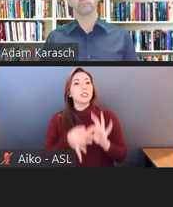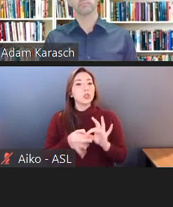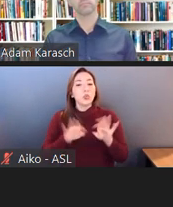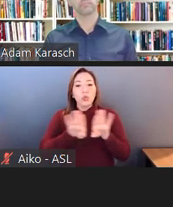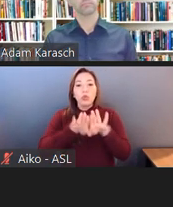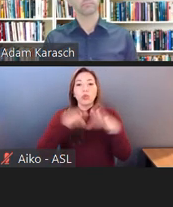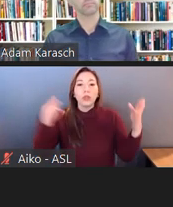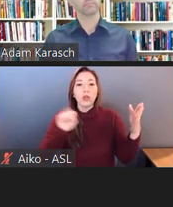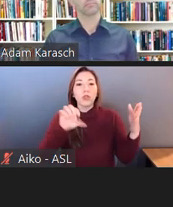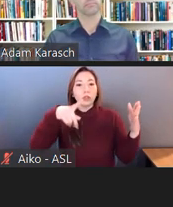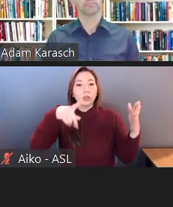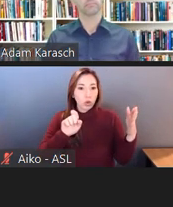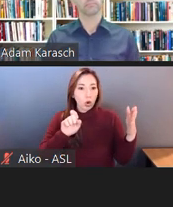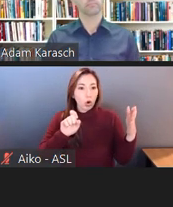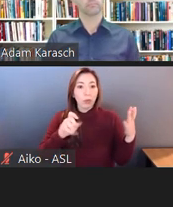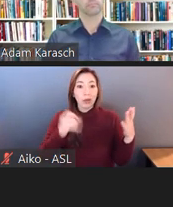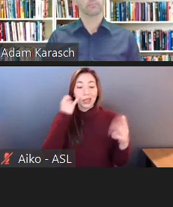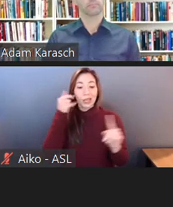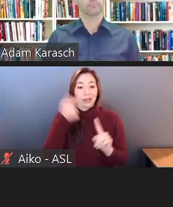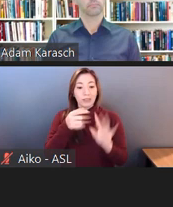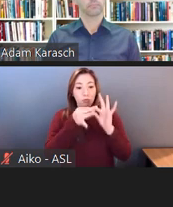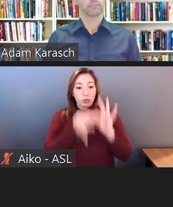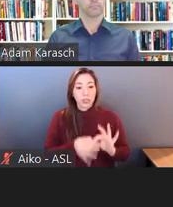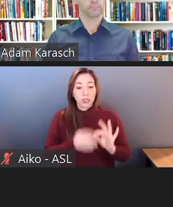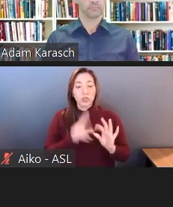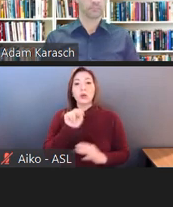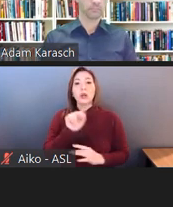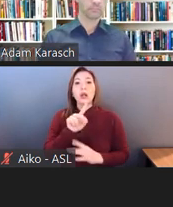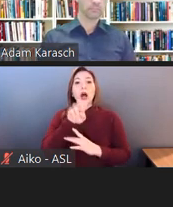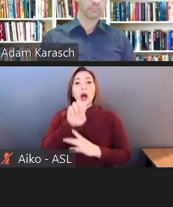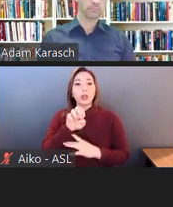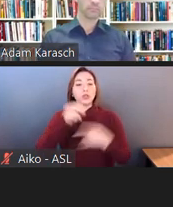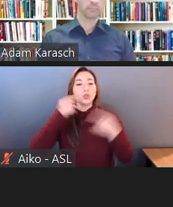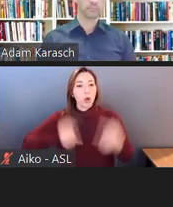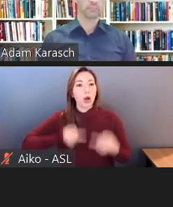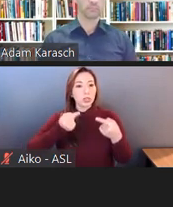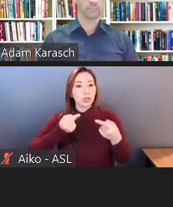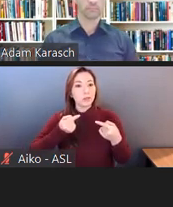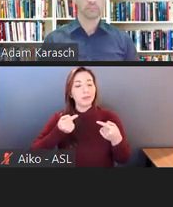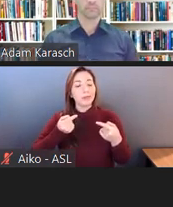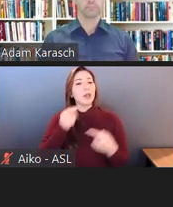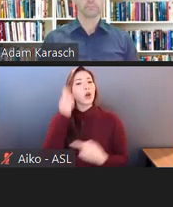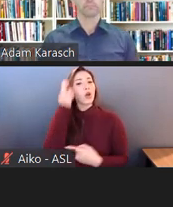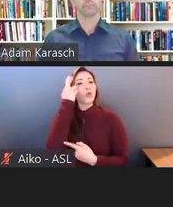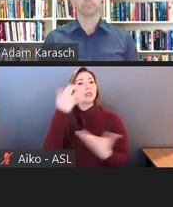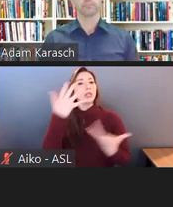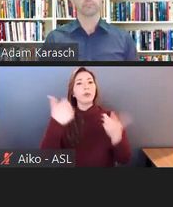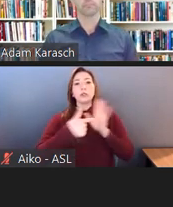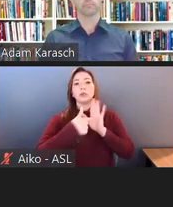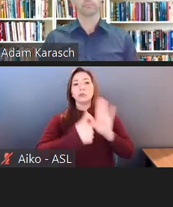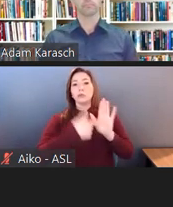This was an interesting case because looking at those factors we talked about-- the size of the company,